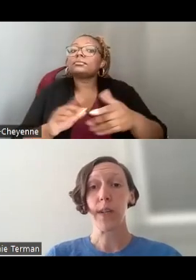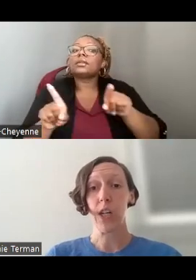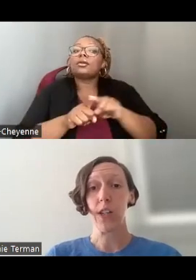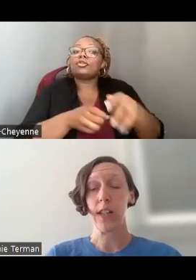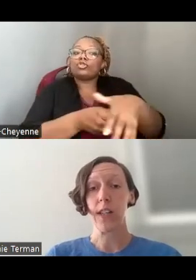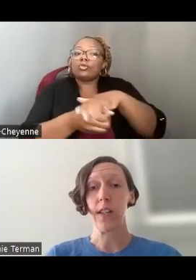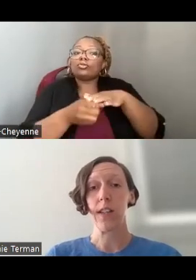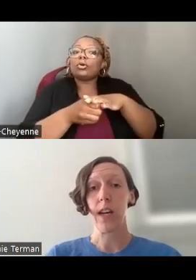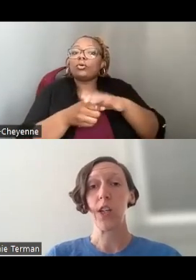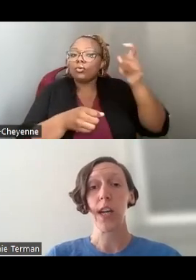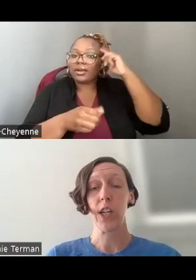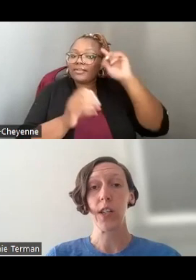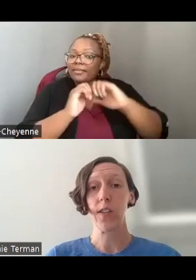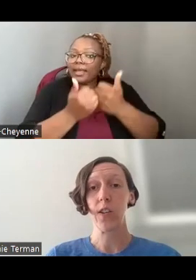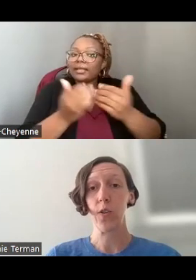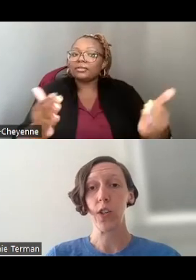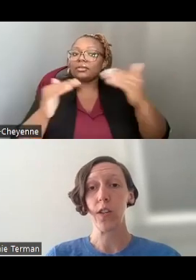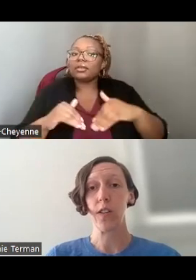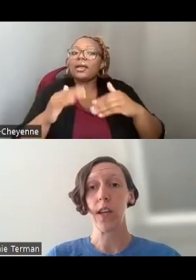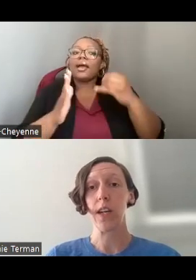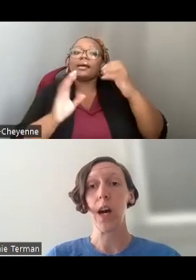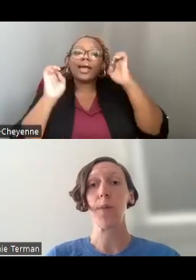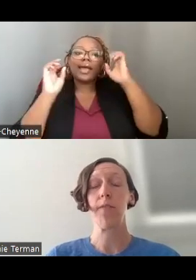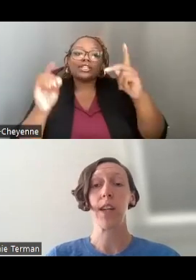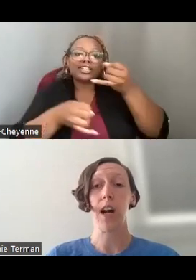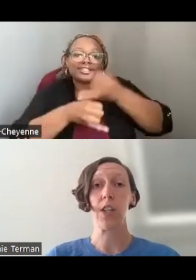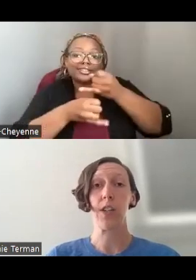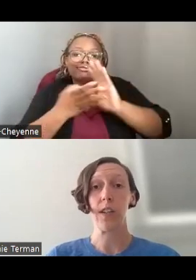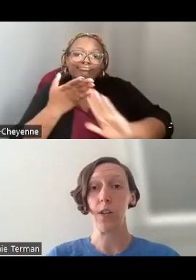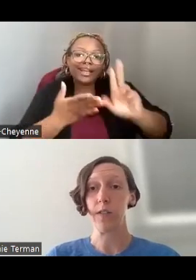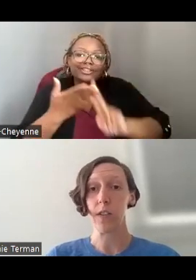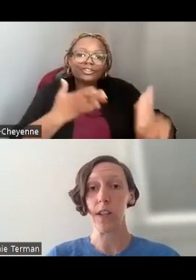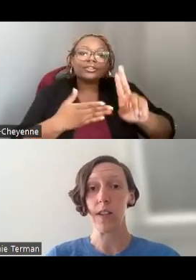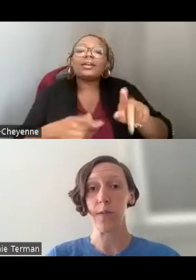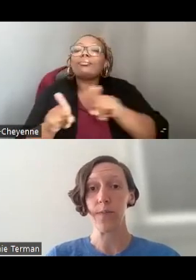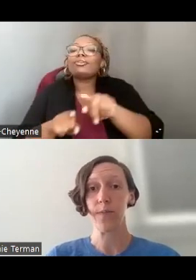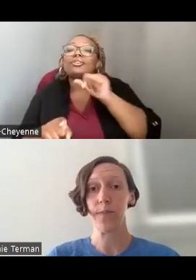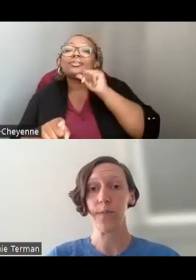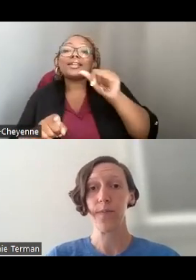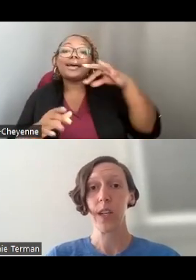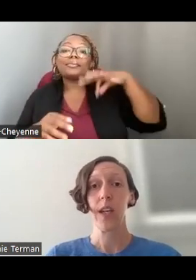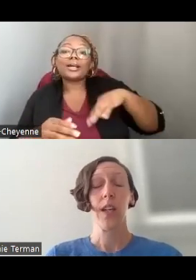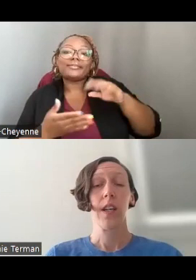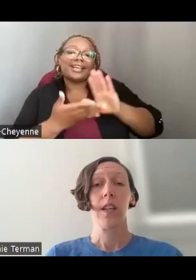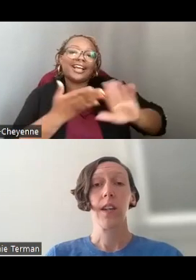AGENCIES, EDUCATIONAL INSTITUTIONS, AND NON-PROFIT COLLEGES AND UNIVERSITIES.